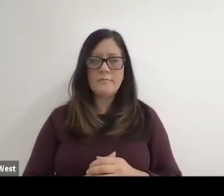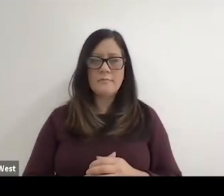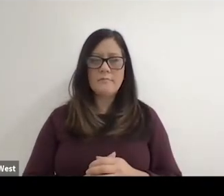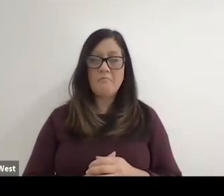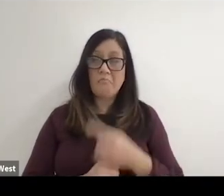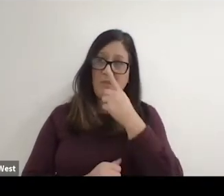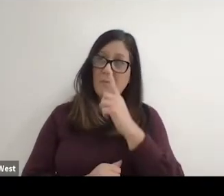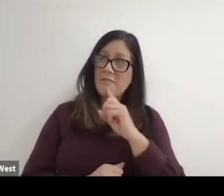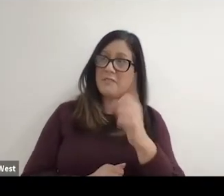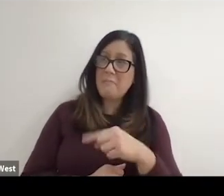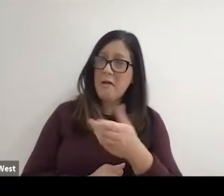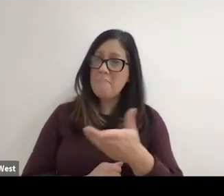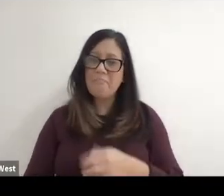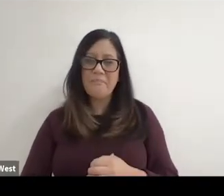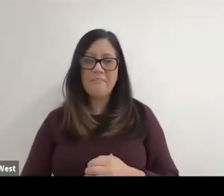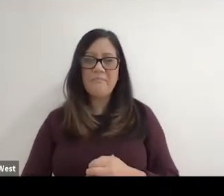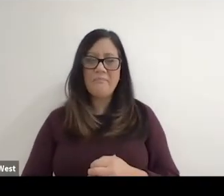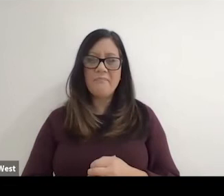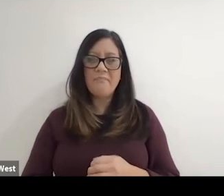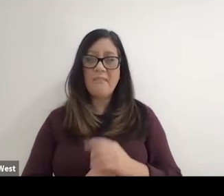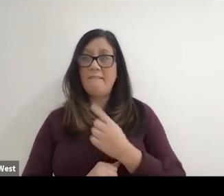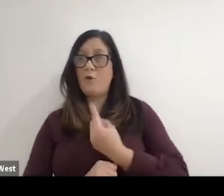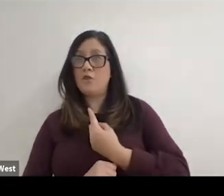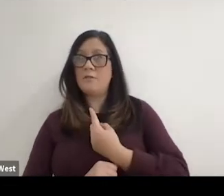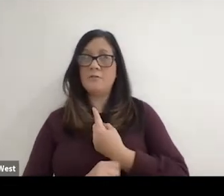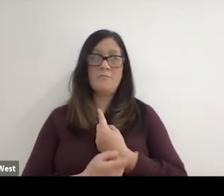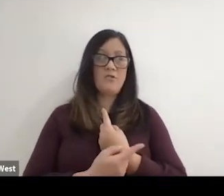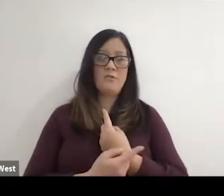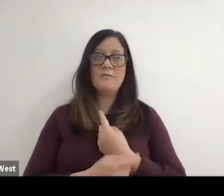so I'm wondering if you could respond. Do you want me to go first or